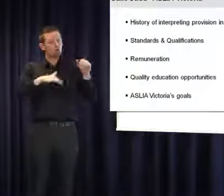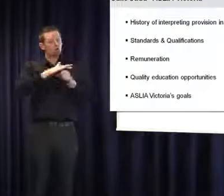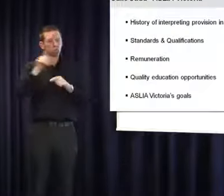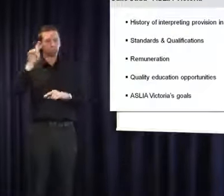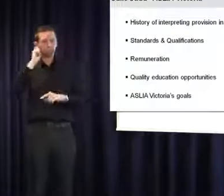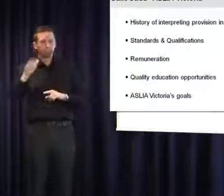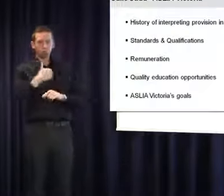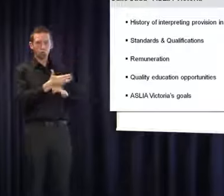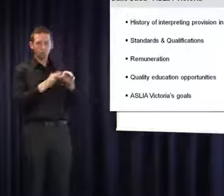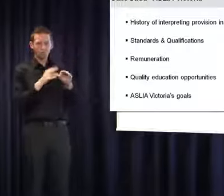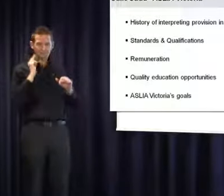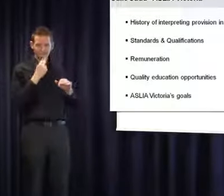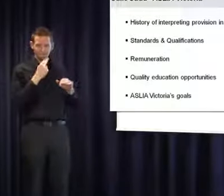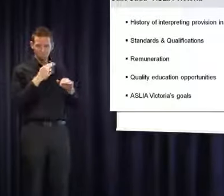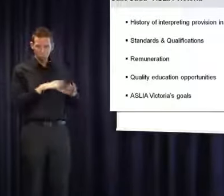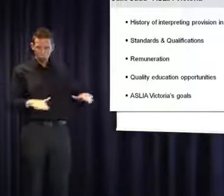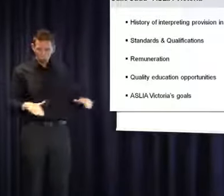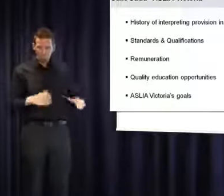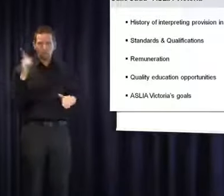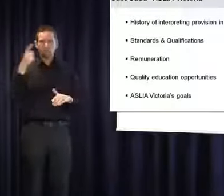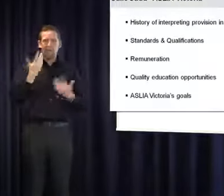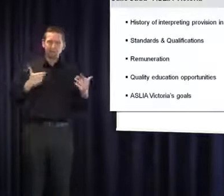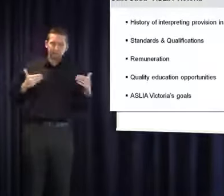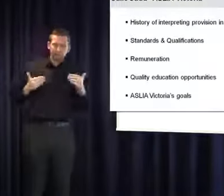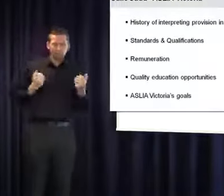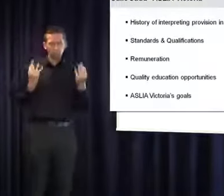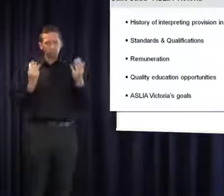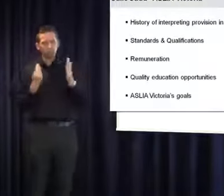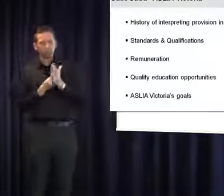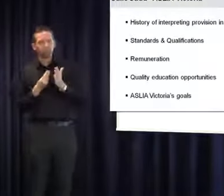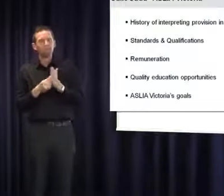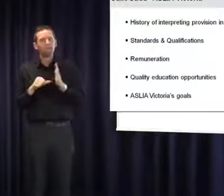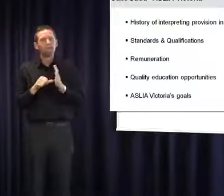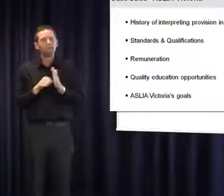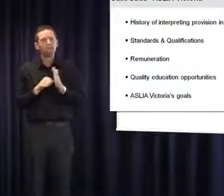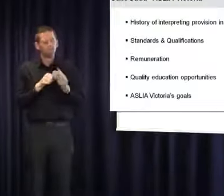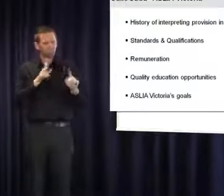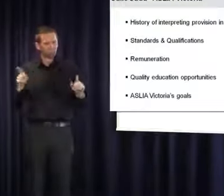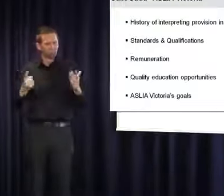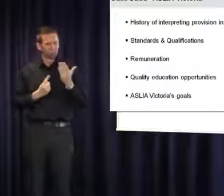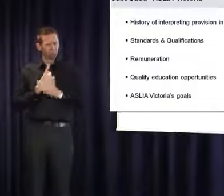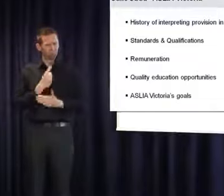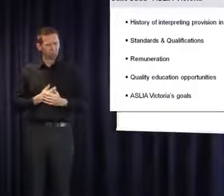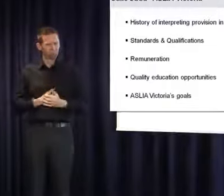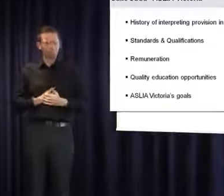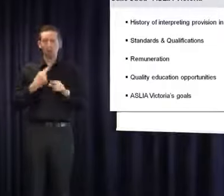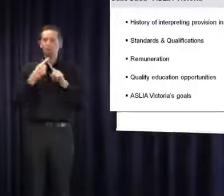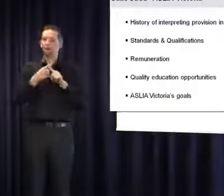it seems because of funding constraints in the sector and often interpreters being employed